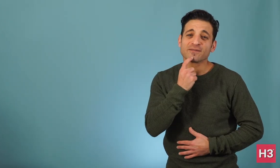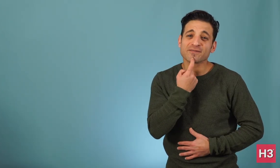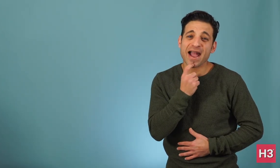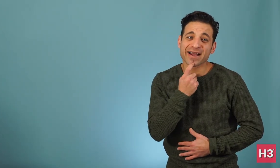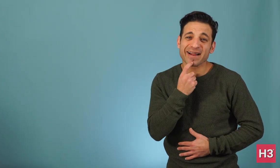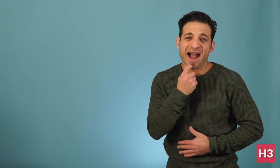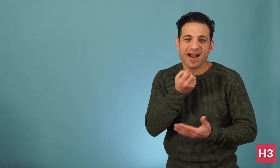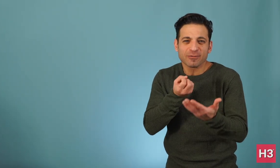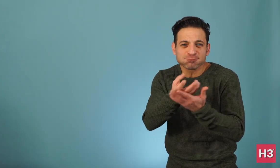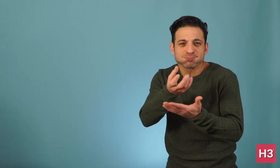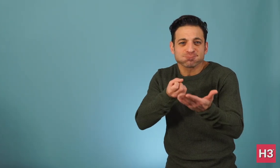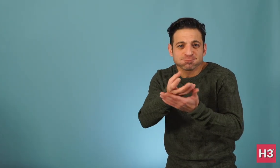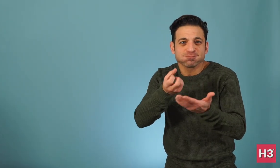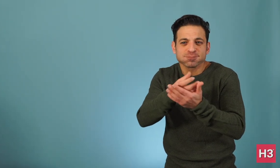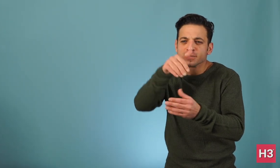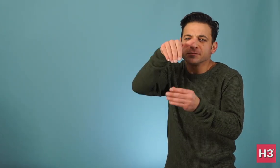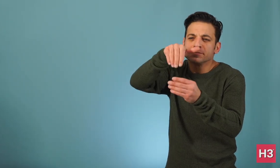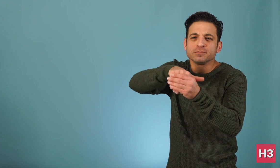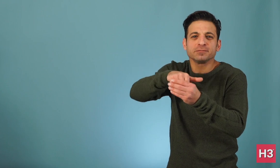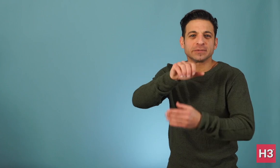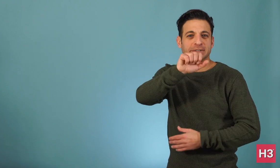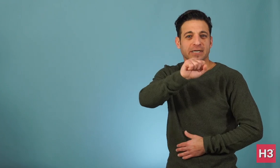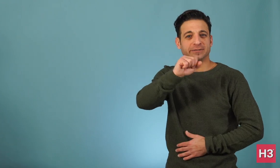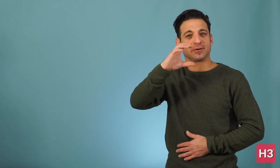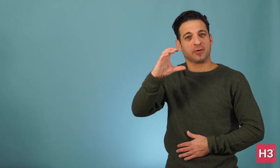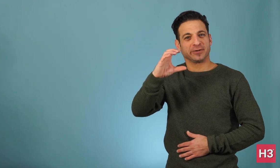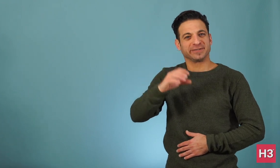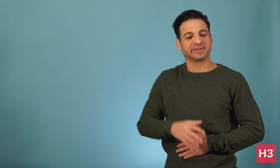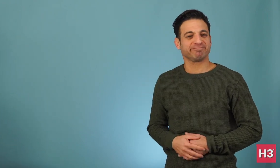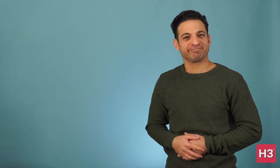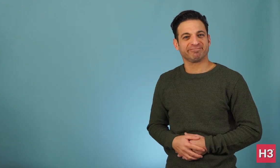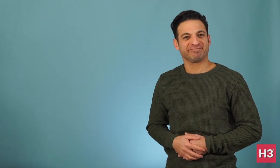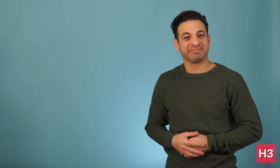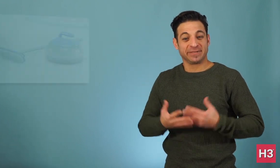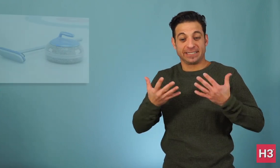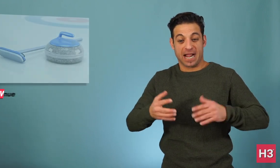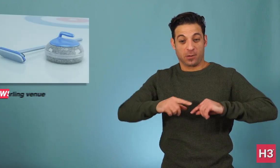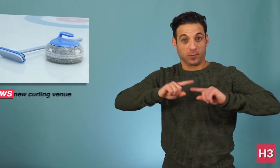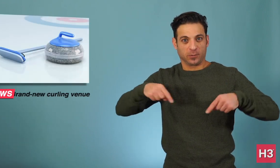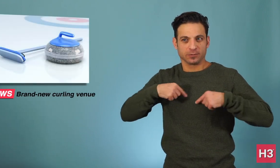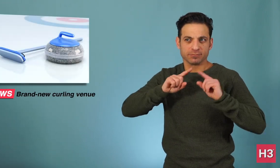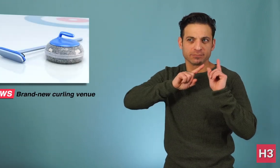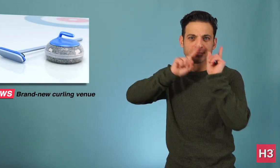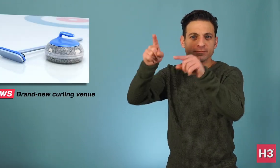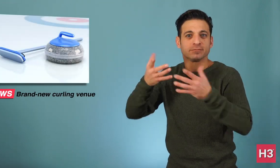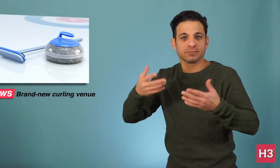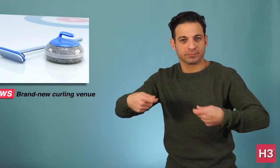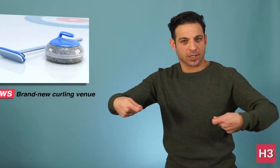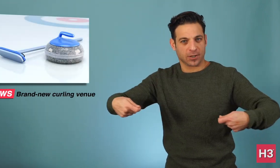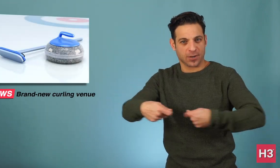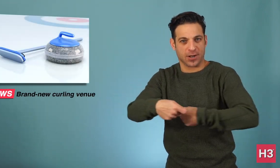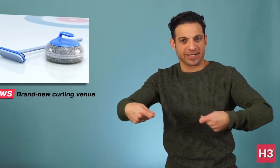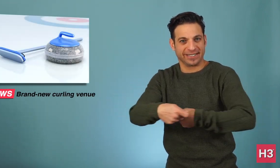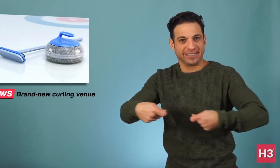Thanks Vera for the update on what's happening in Santa Caterina. I'm going to